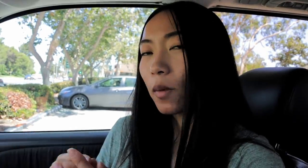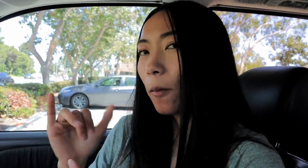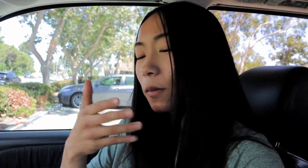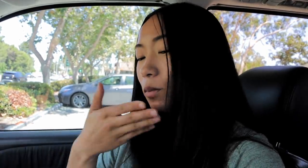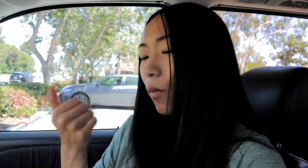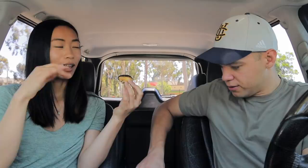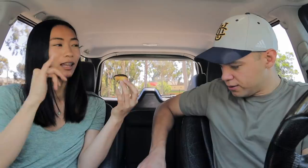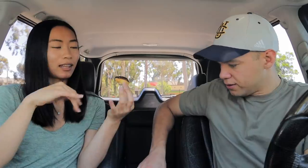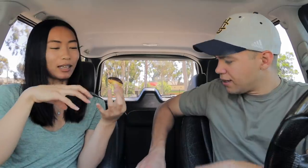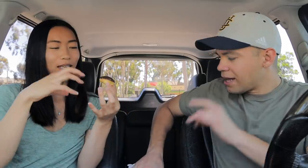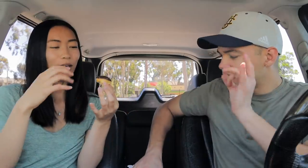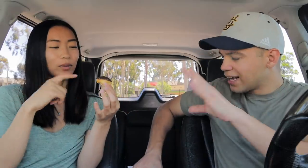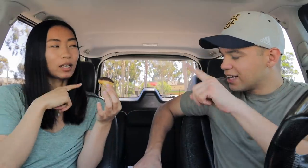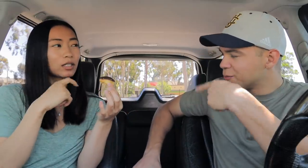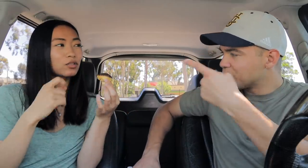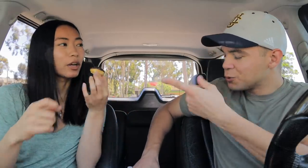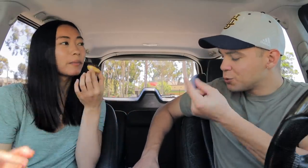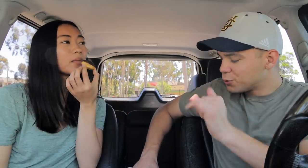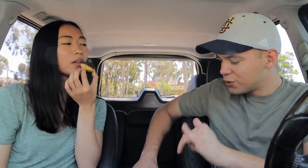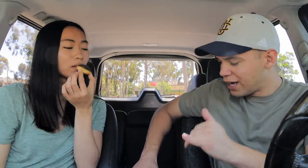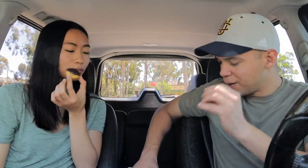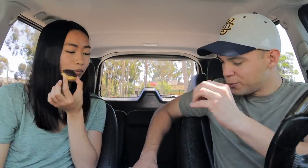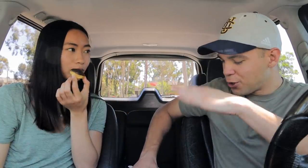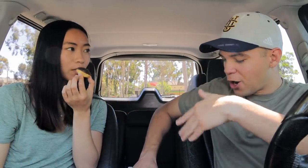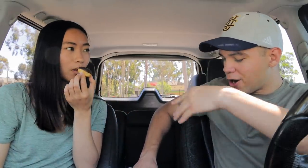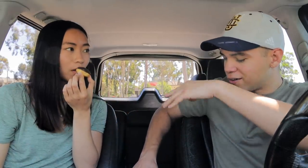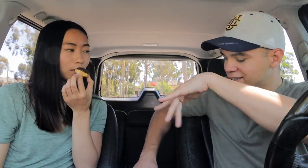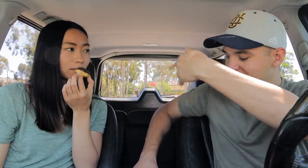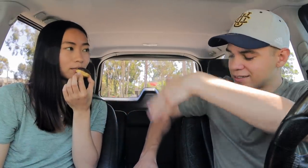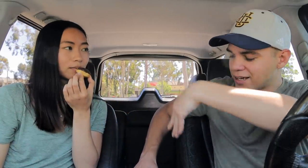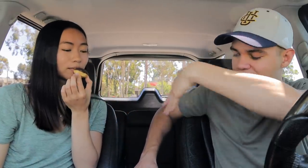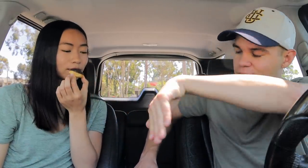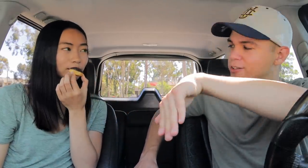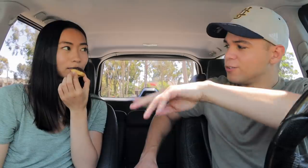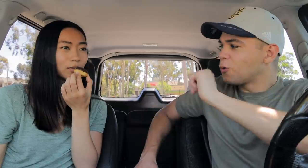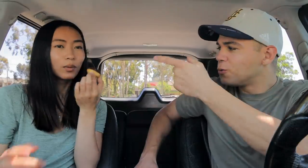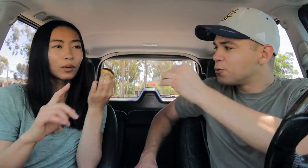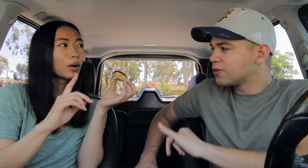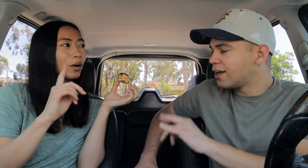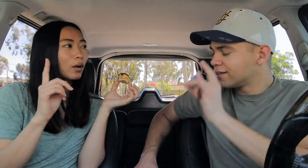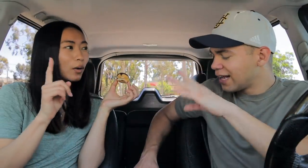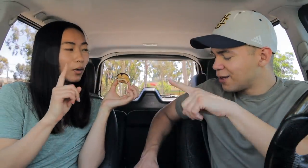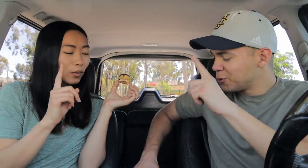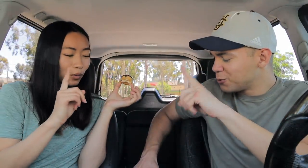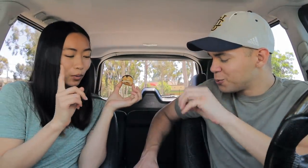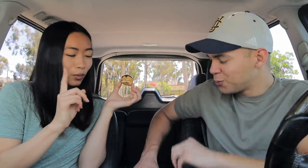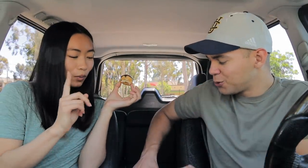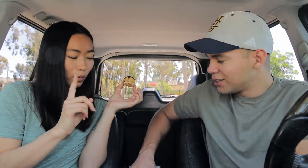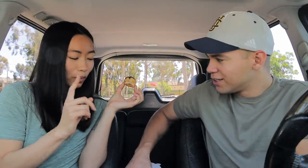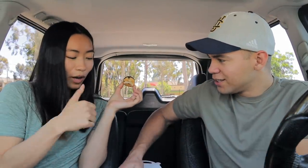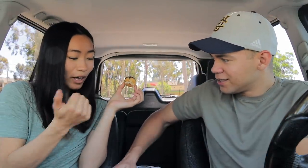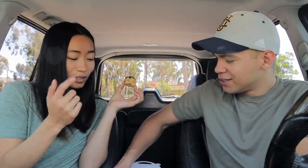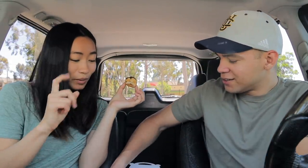That's better. That cake was like dry. I hate when you do that, put it in the middle Don't do that. Hate it when you do that.